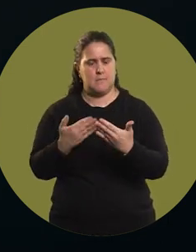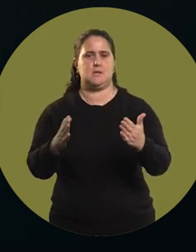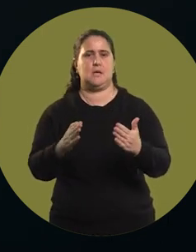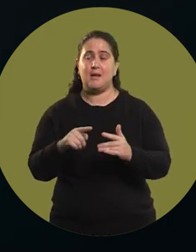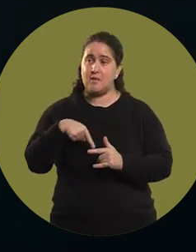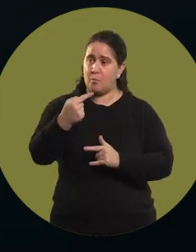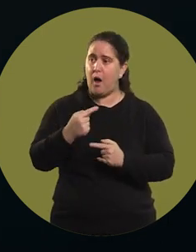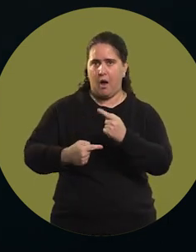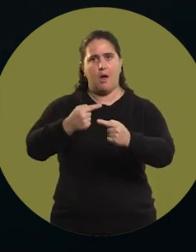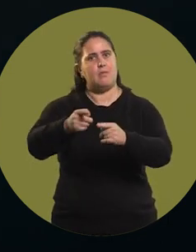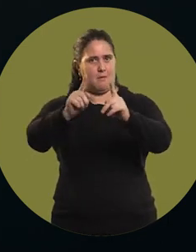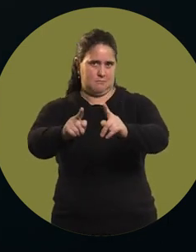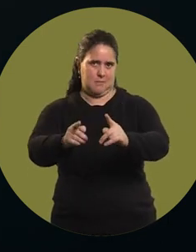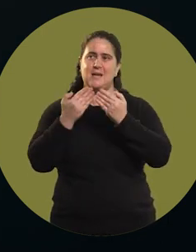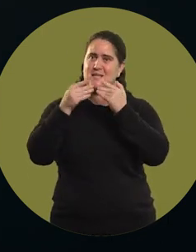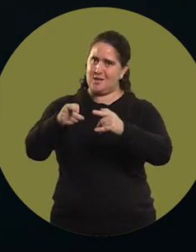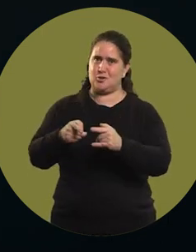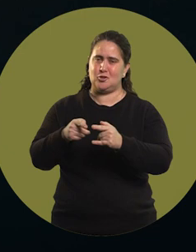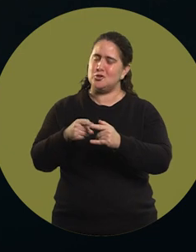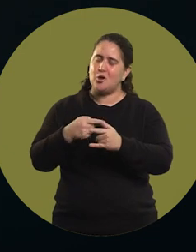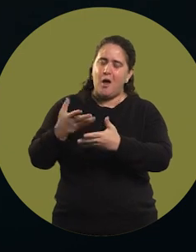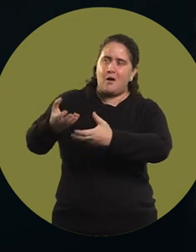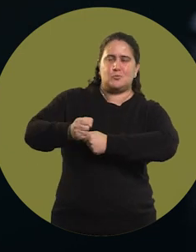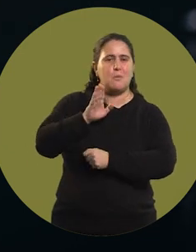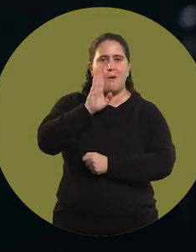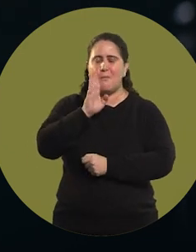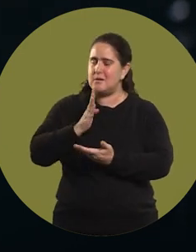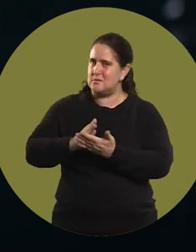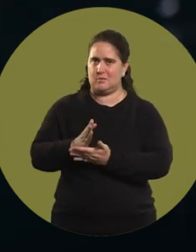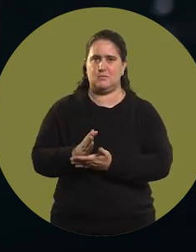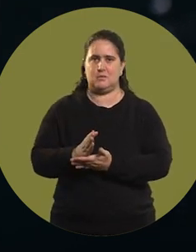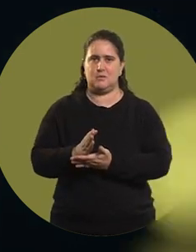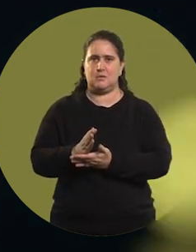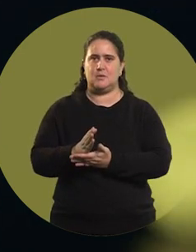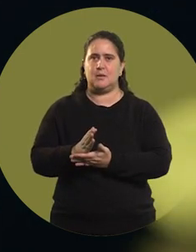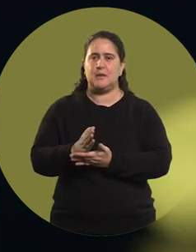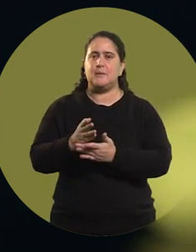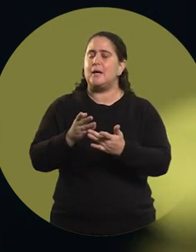and then to be able to continue. I leaned a lot on mom. She